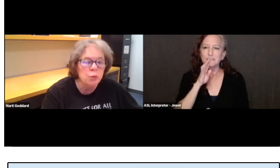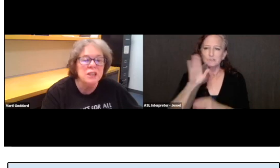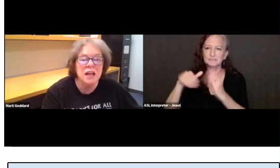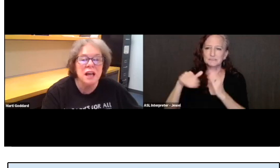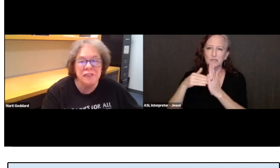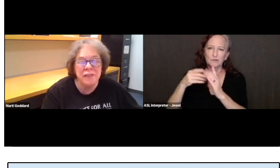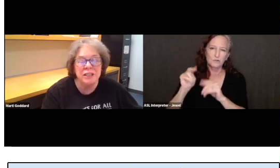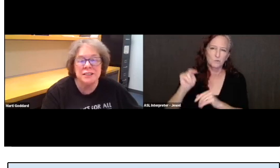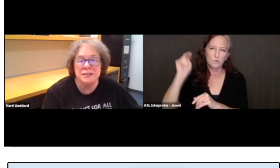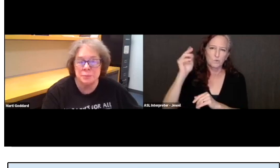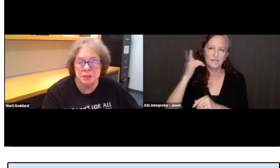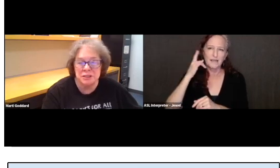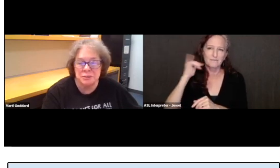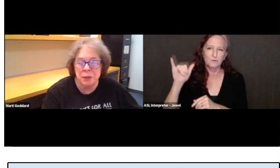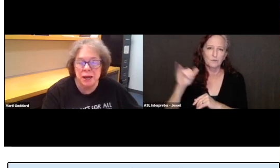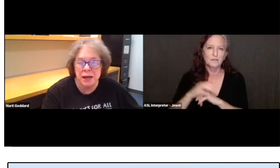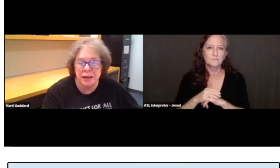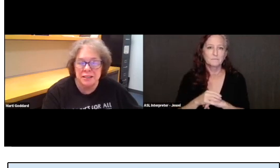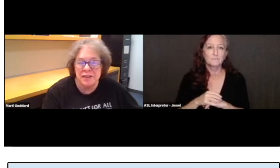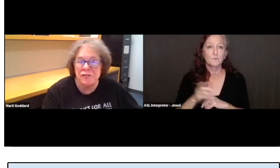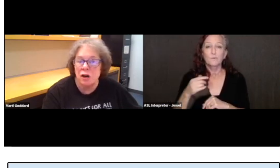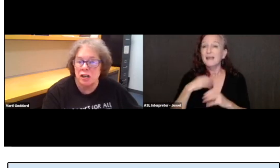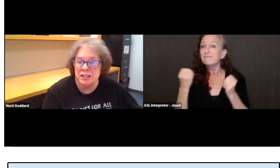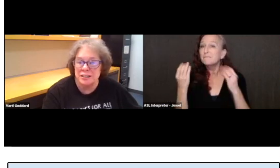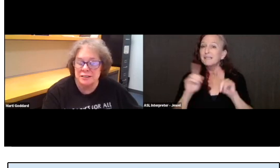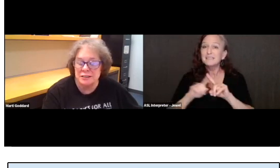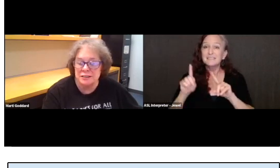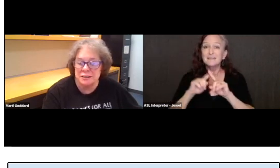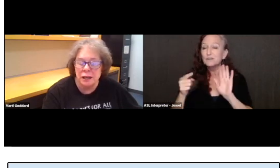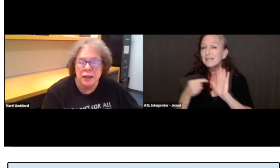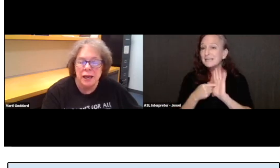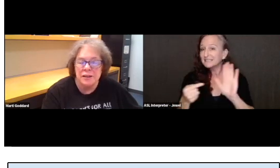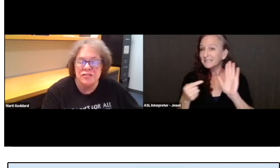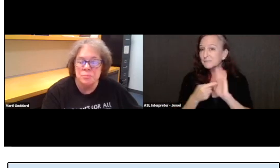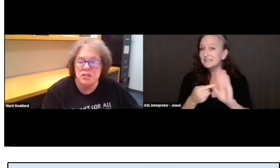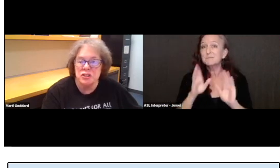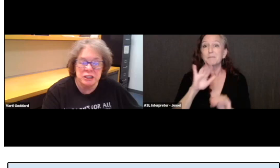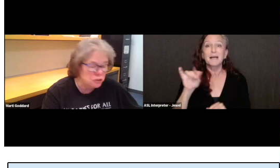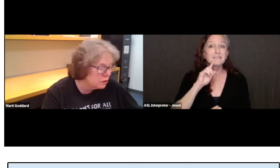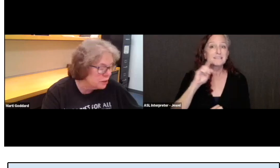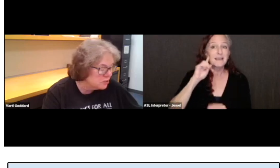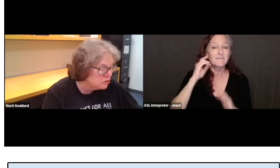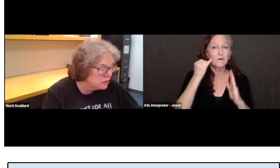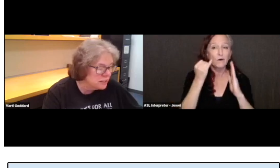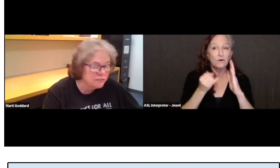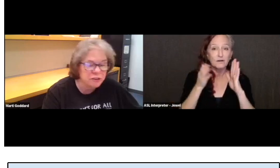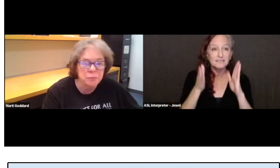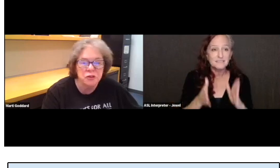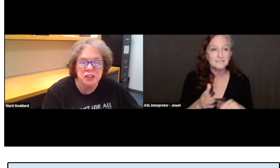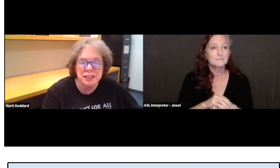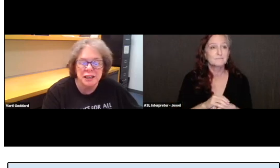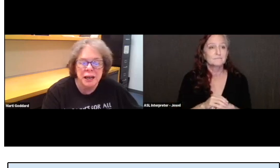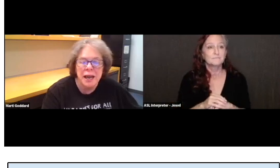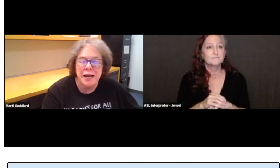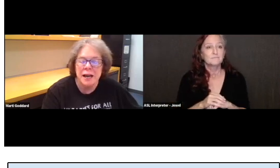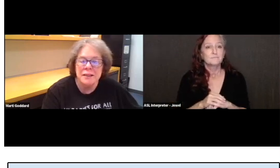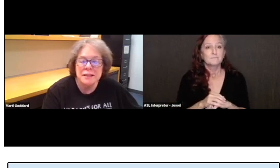We love having exhibits by deaf artists and of special interest to the deaf community.